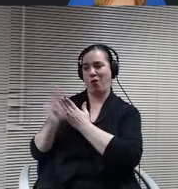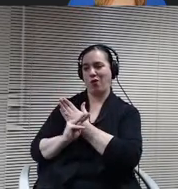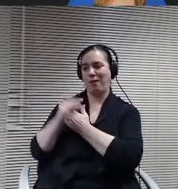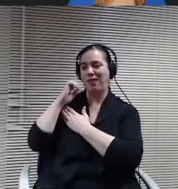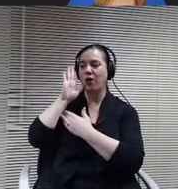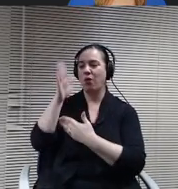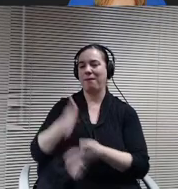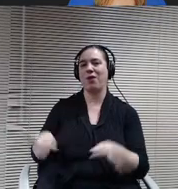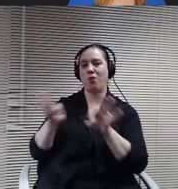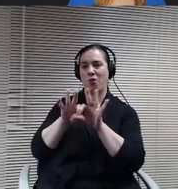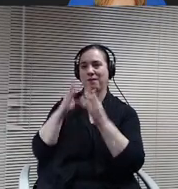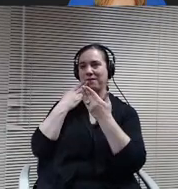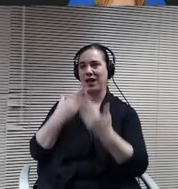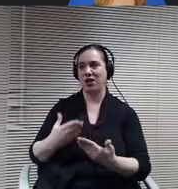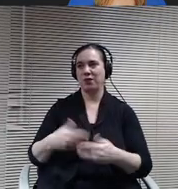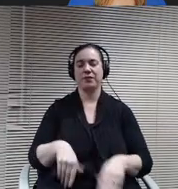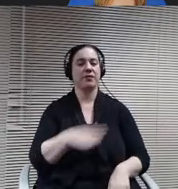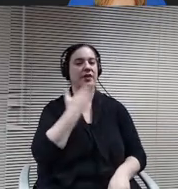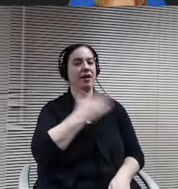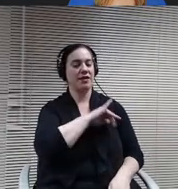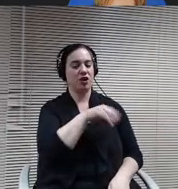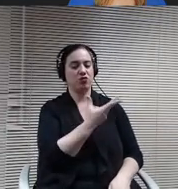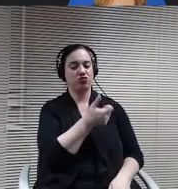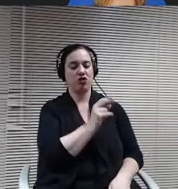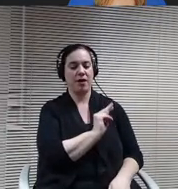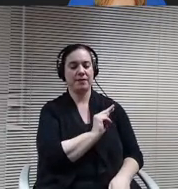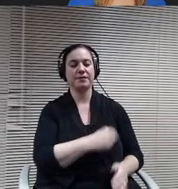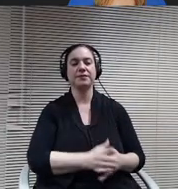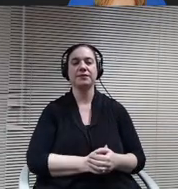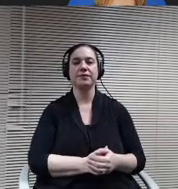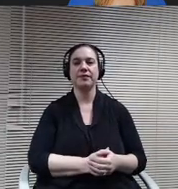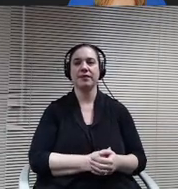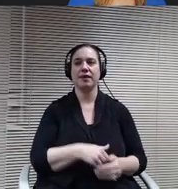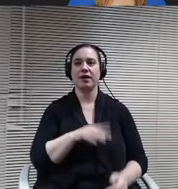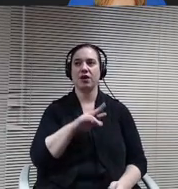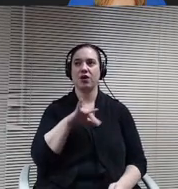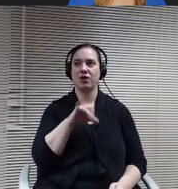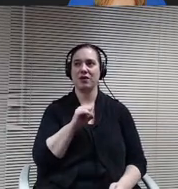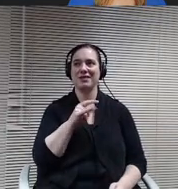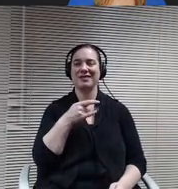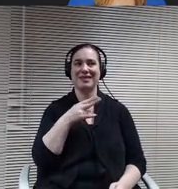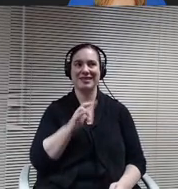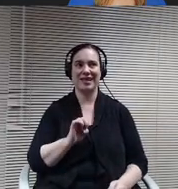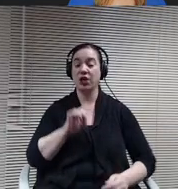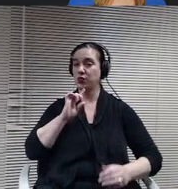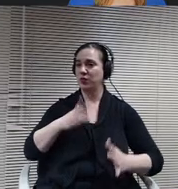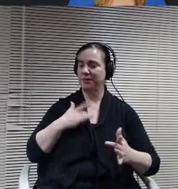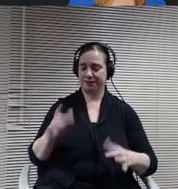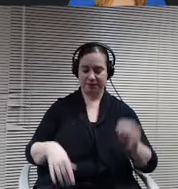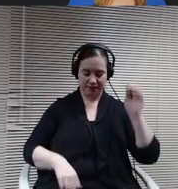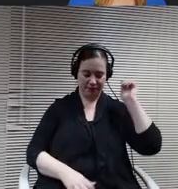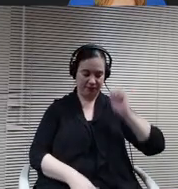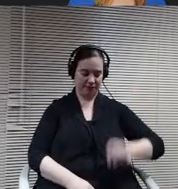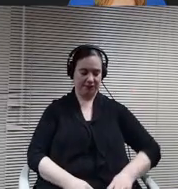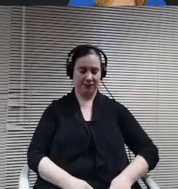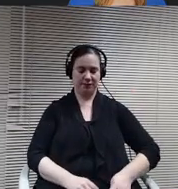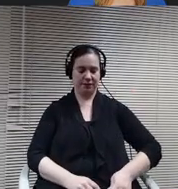Thank you, John Christine. Now this is really exciting. Uh, along the lines of the design,